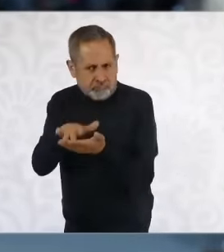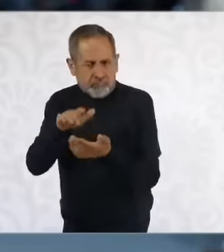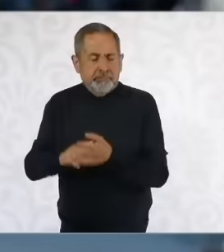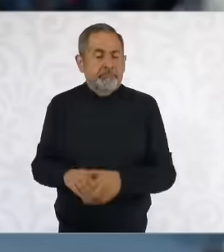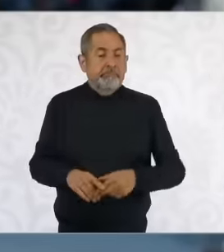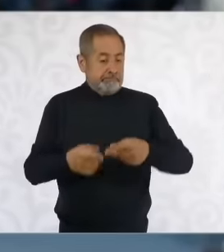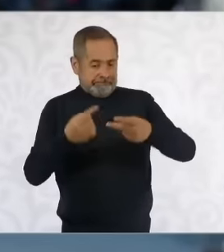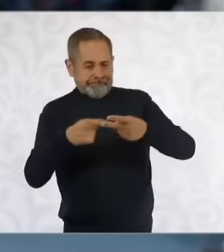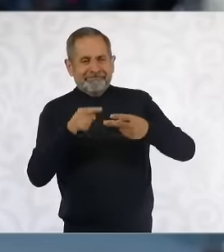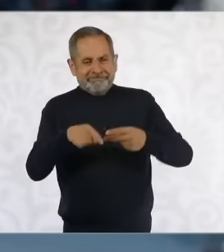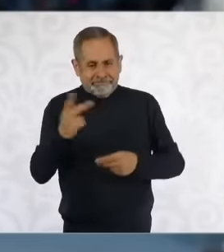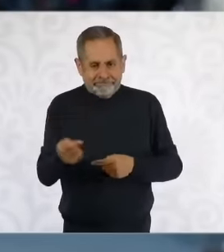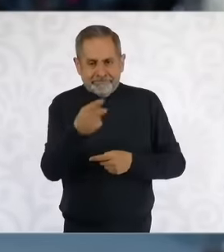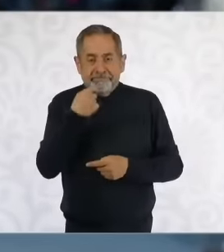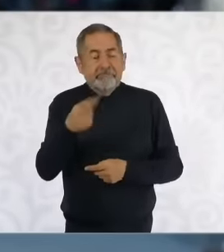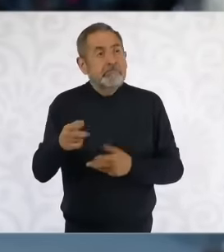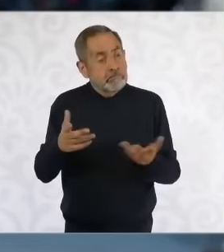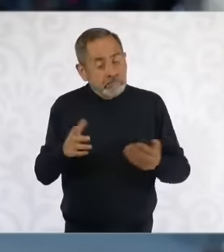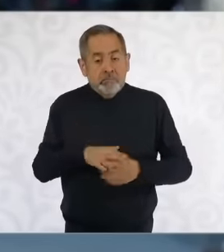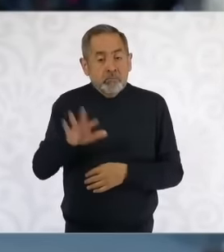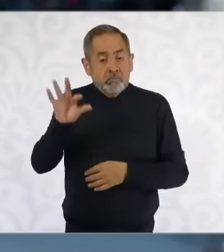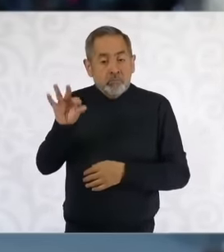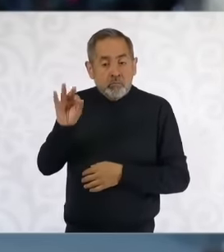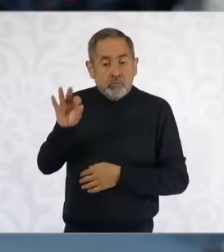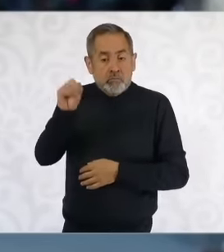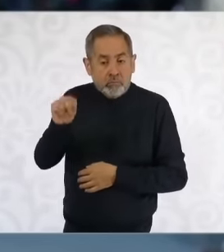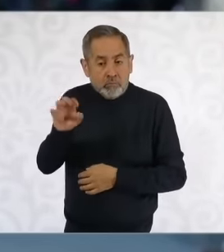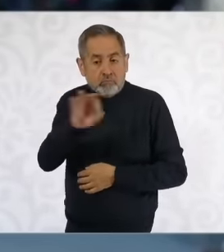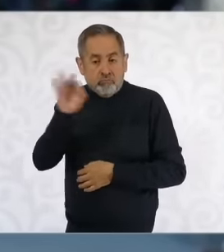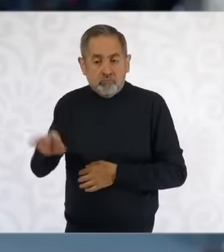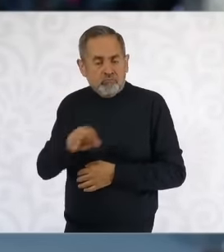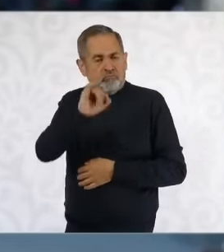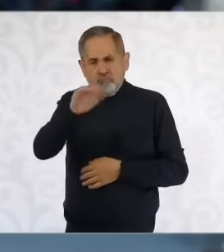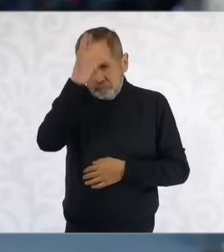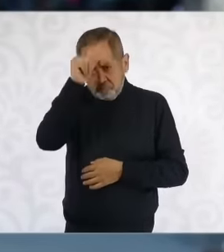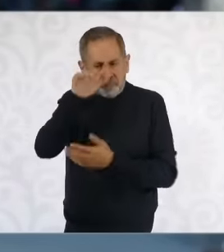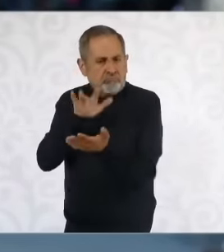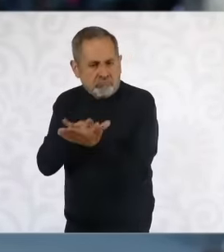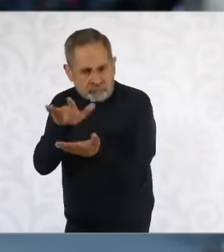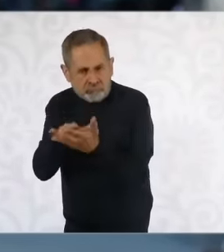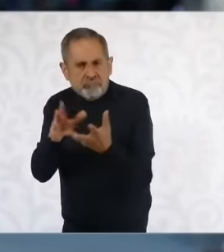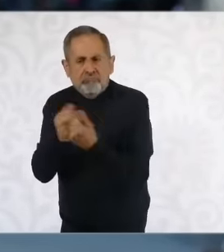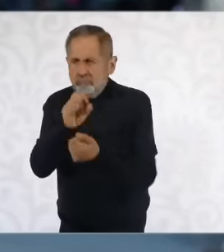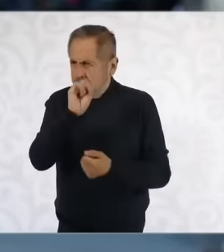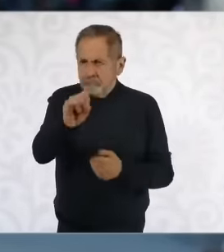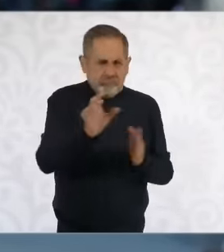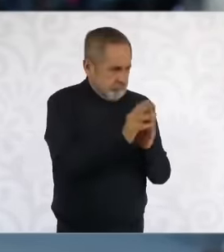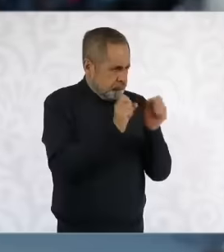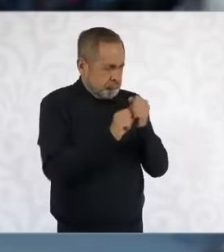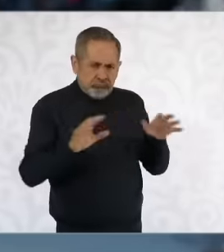was that 49 support the changes to the Constitution that are already in place that need